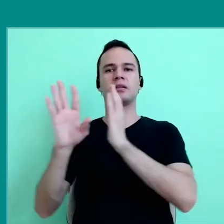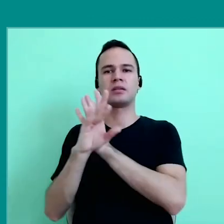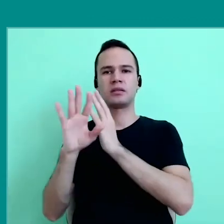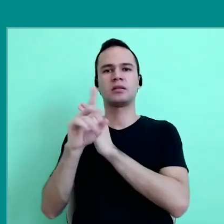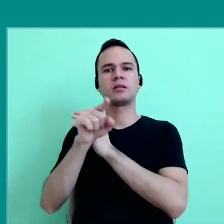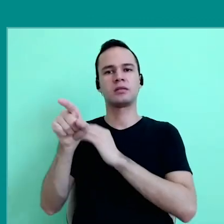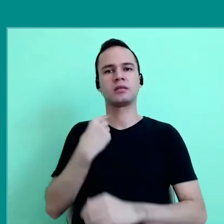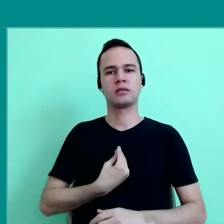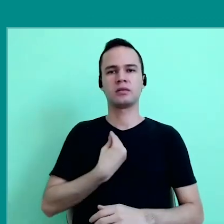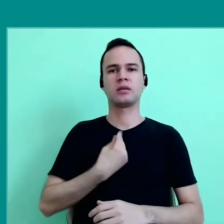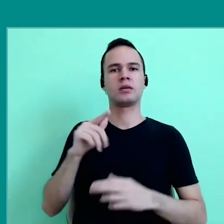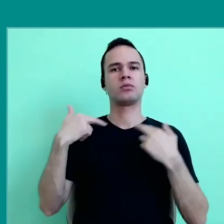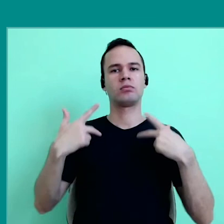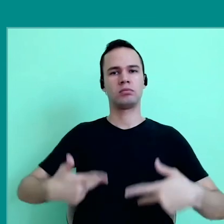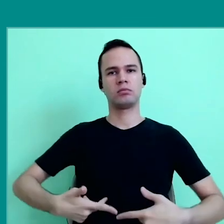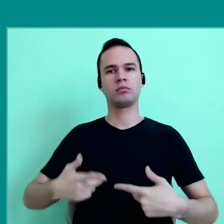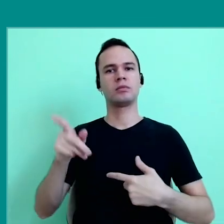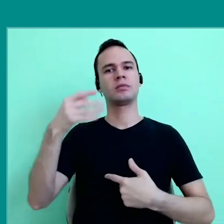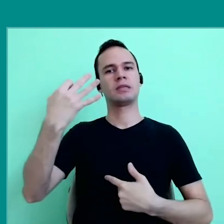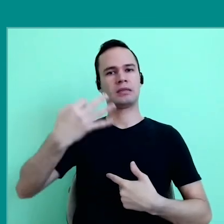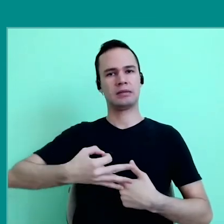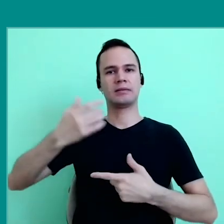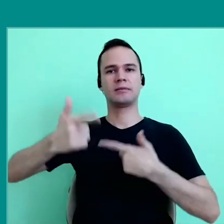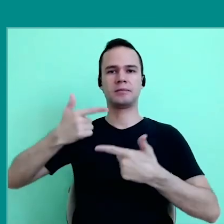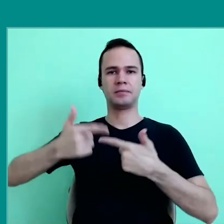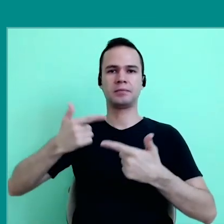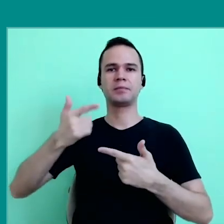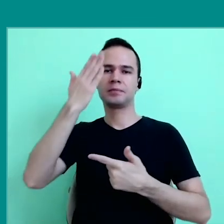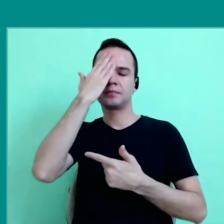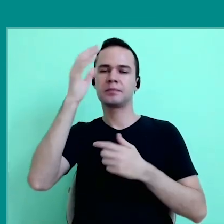of the co-presence of bodies and of a certain work of knowledge,